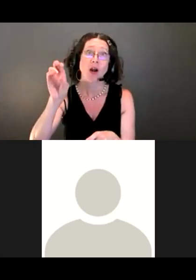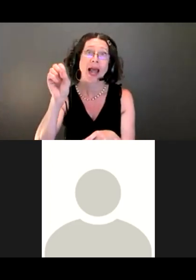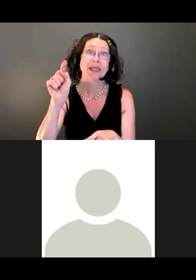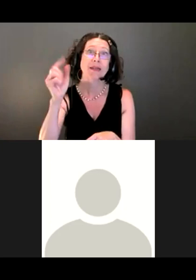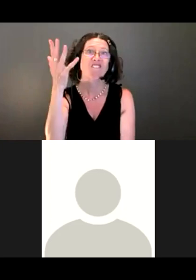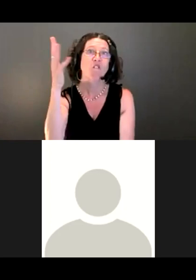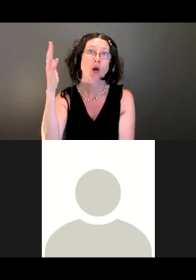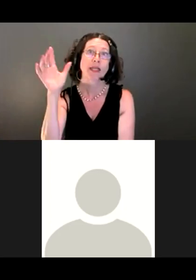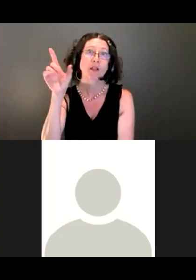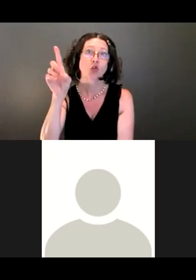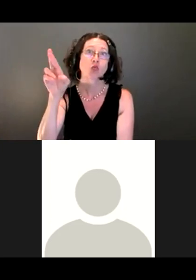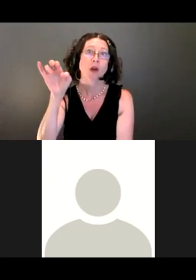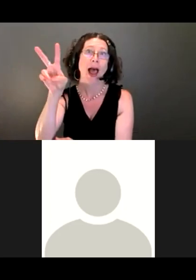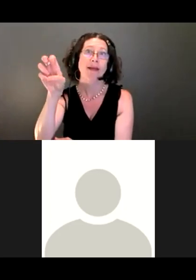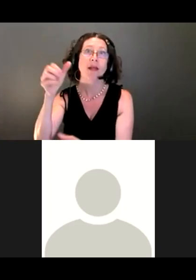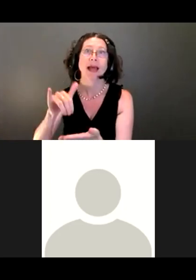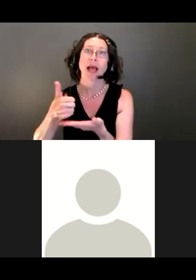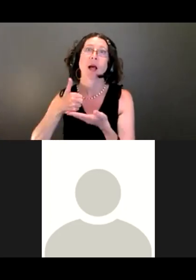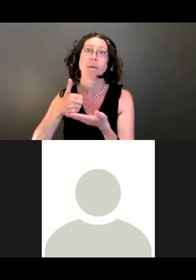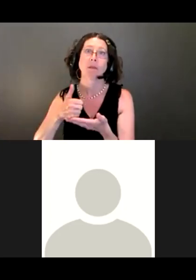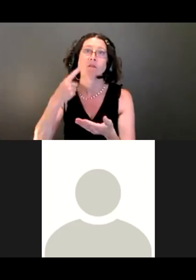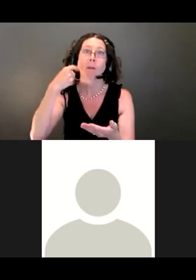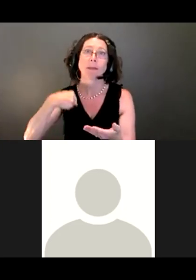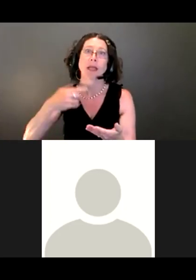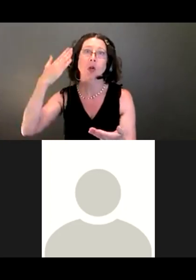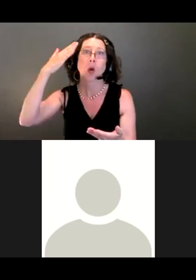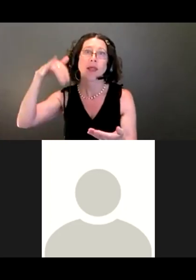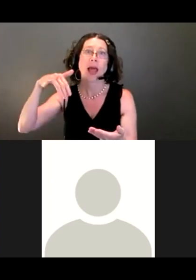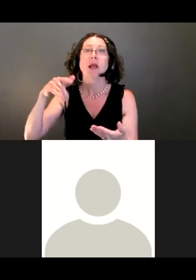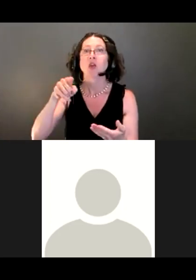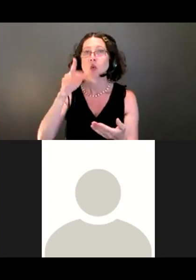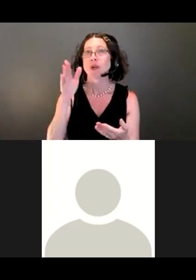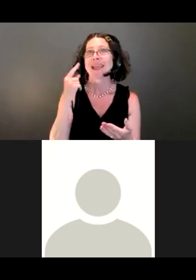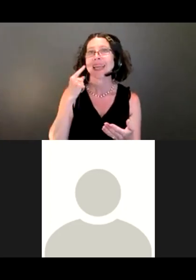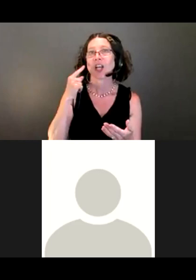So it's actually helpful for me to know that. You will probably hear from me. These discussions are under way now.